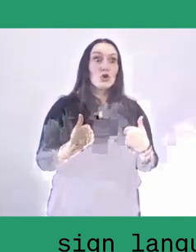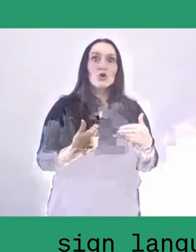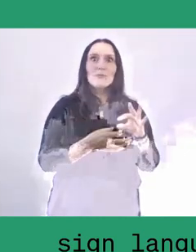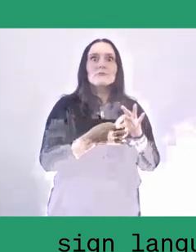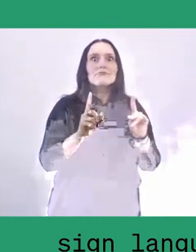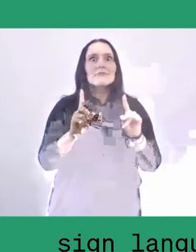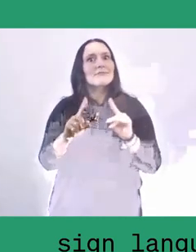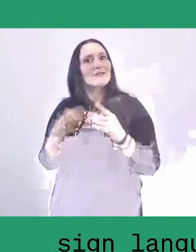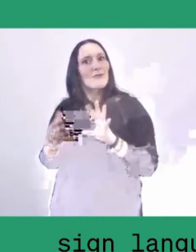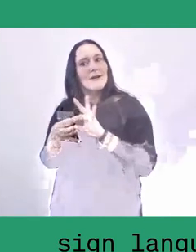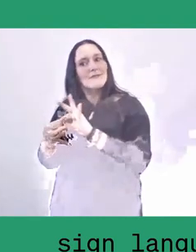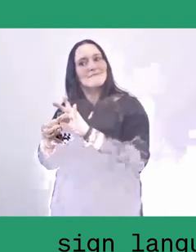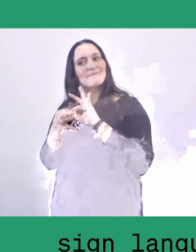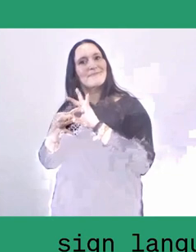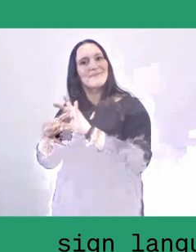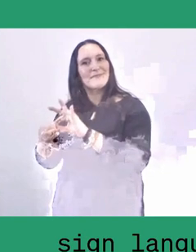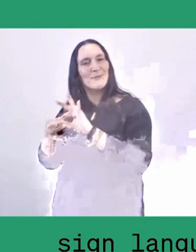but also collective with nature.